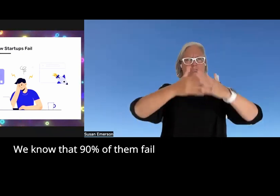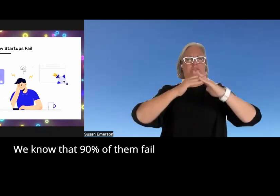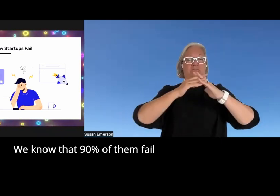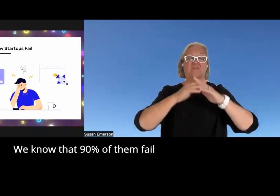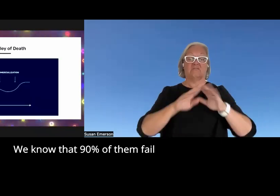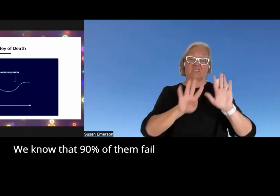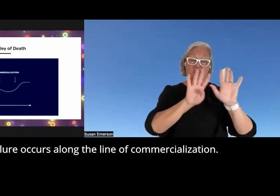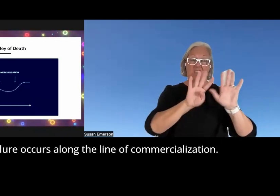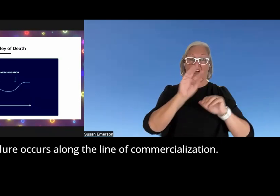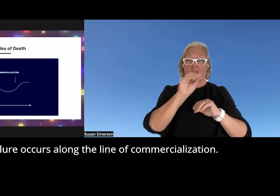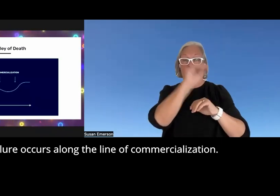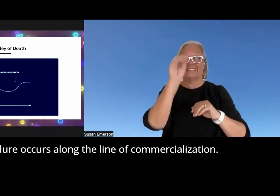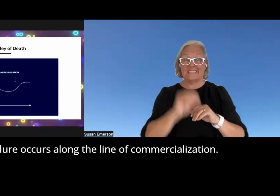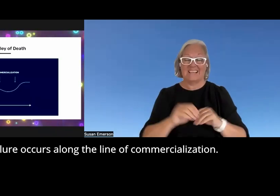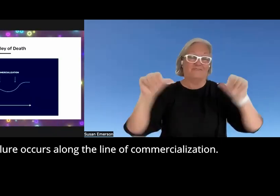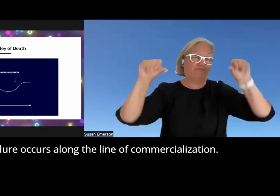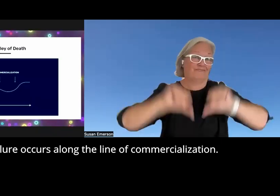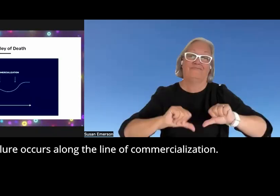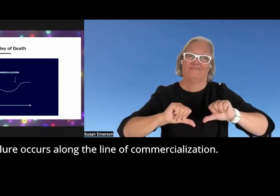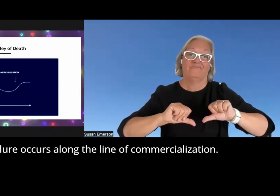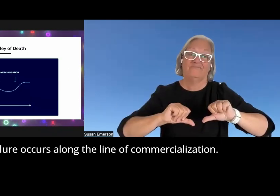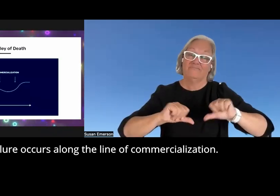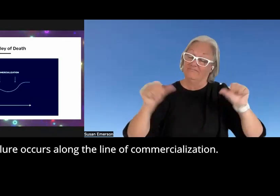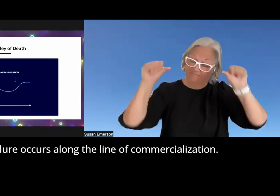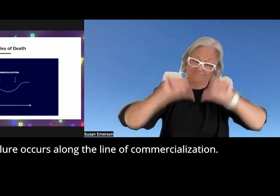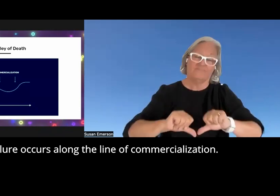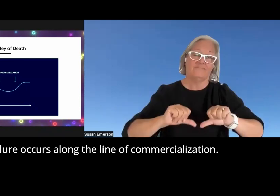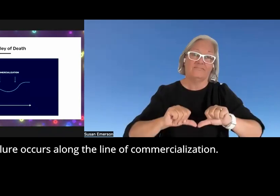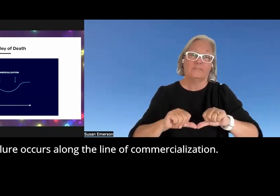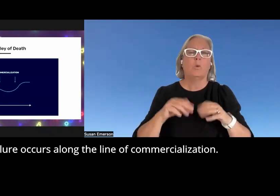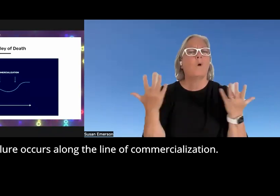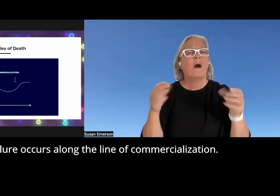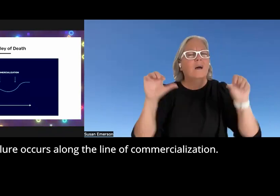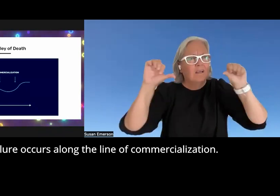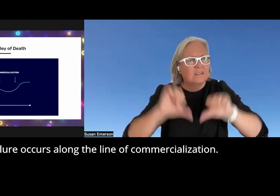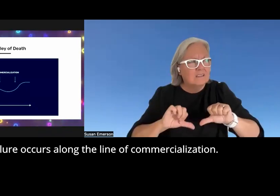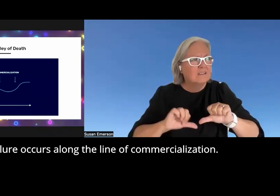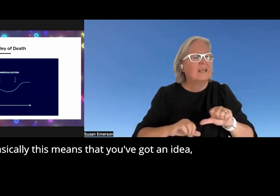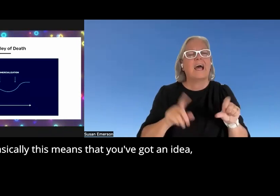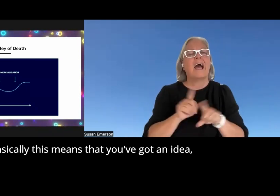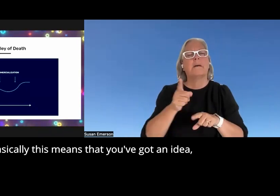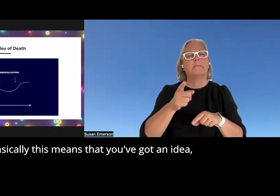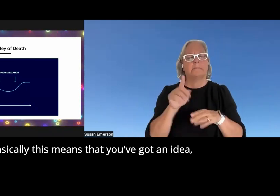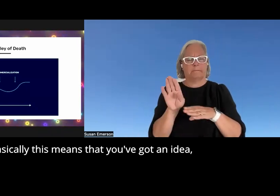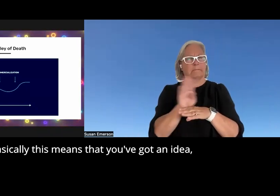fail and the failure occurs along the line of commercialization so basically this means